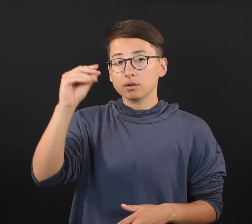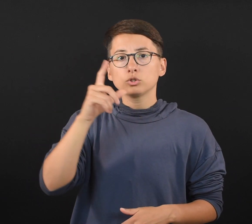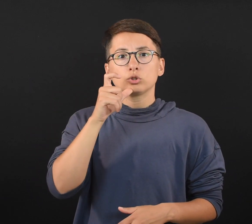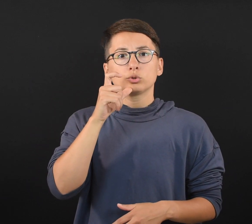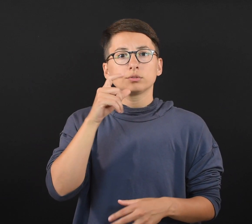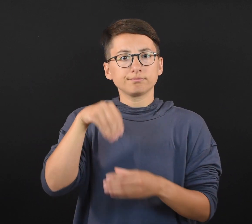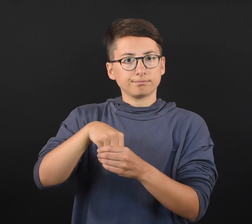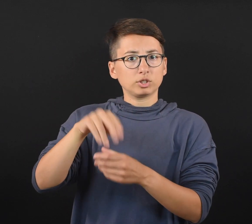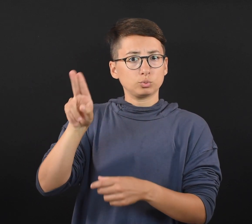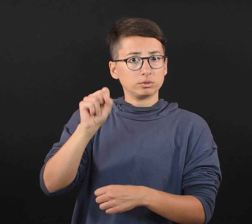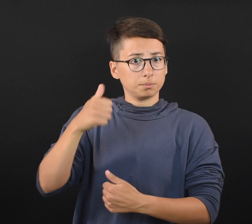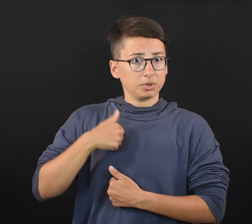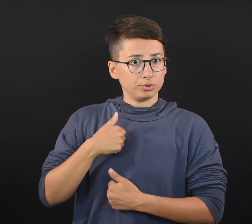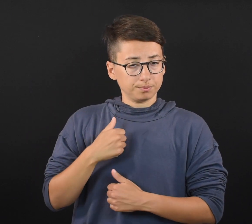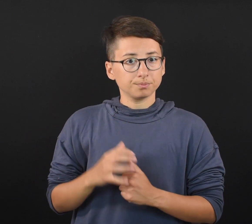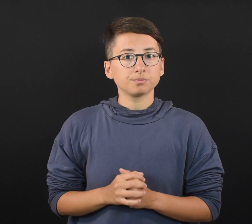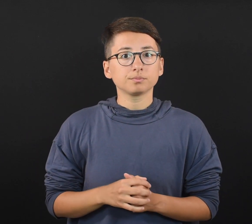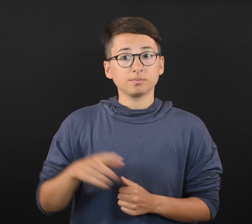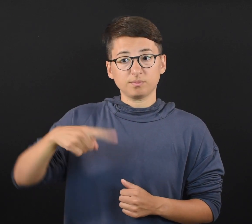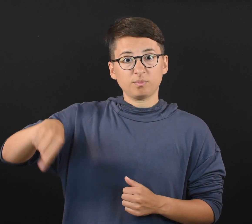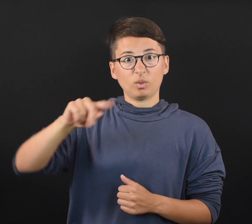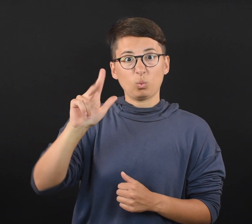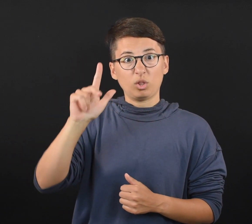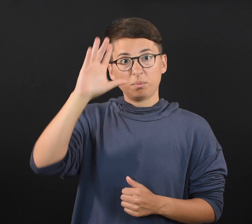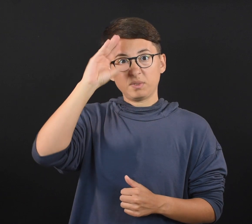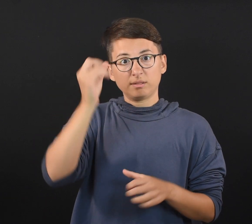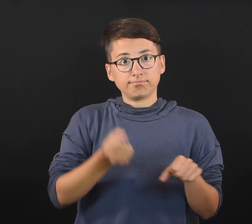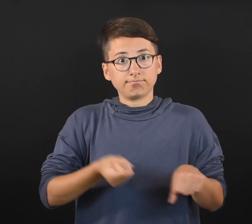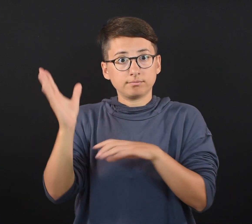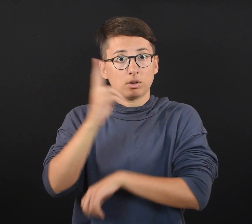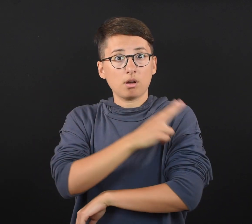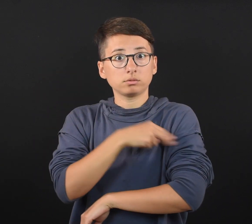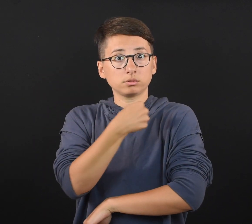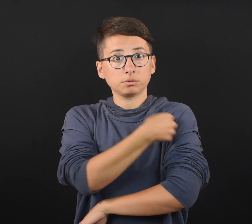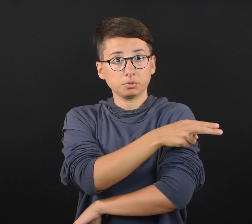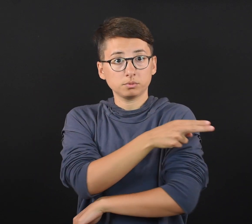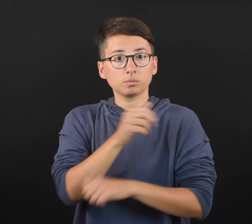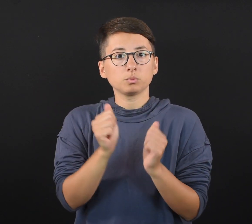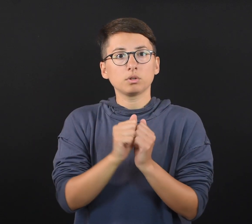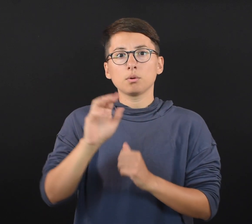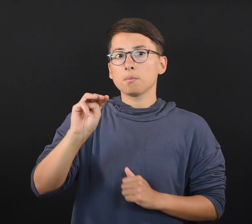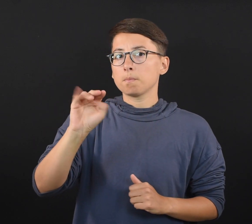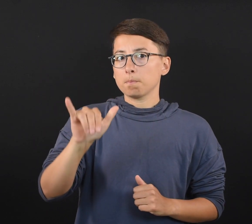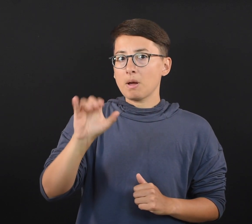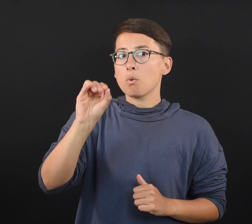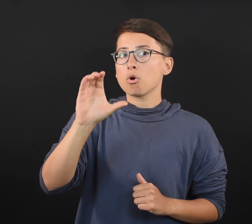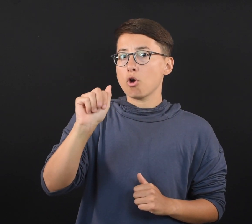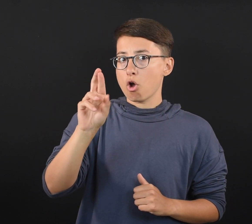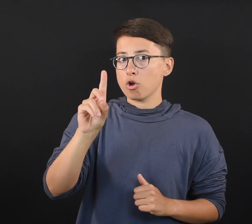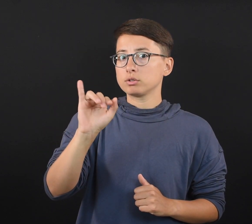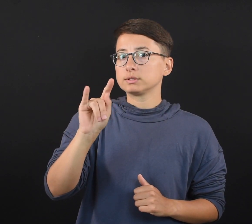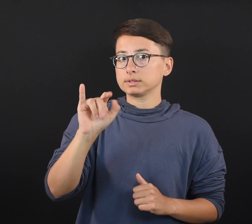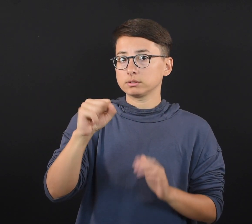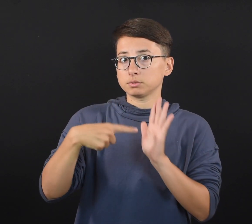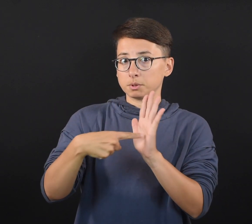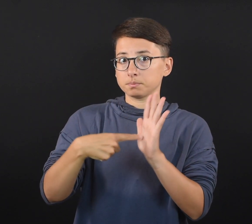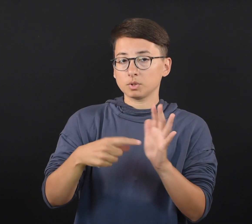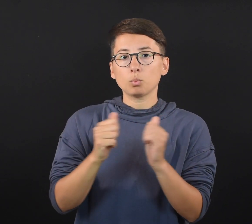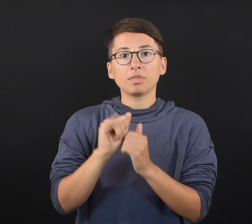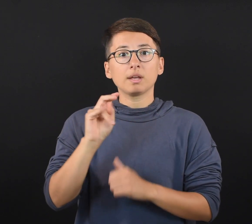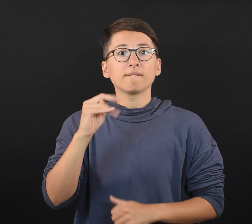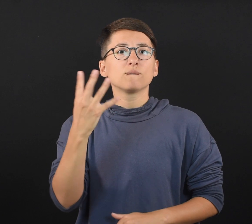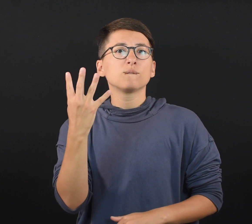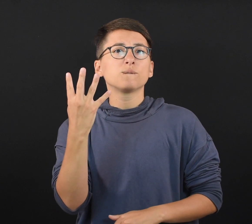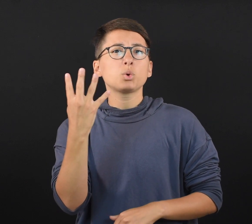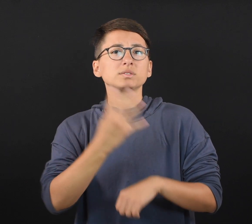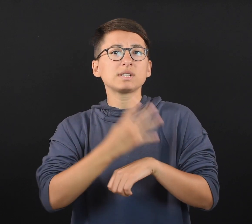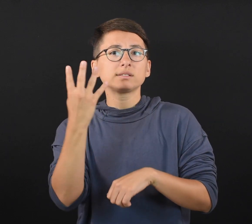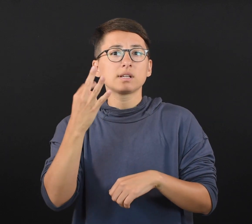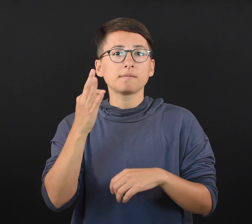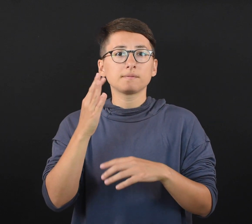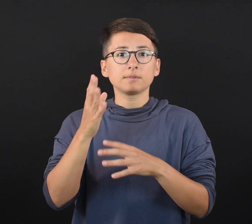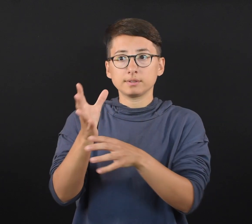military who were hospitalized with myocarditis symptoms within four days of receiving